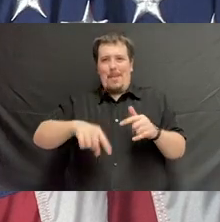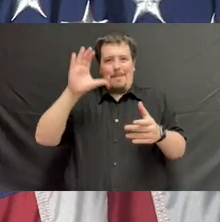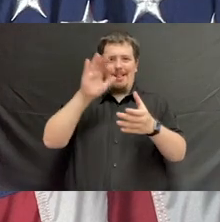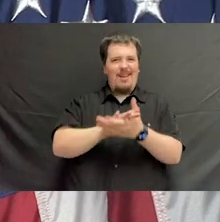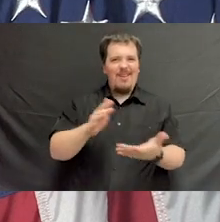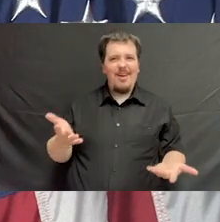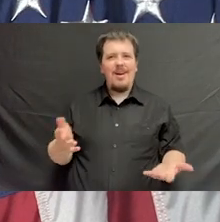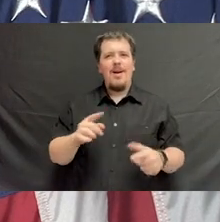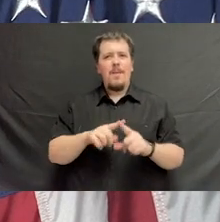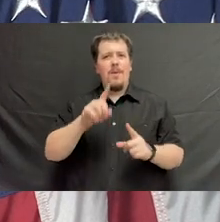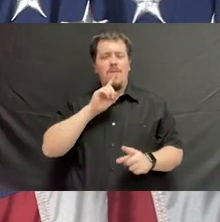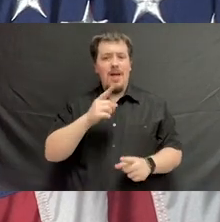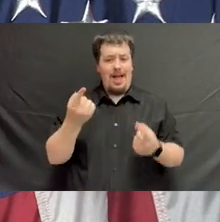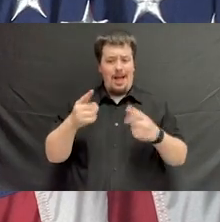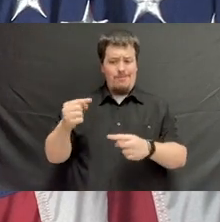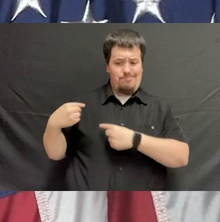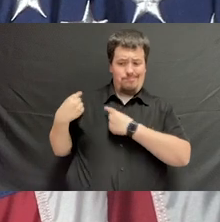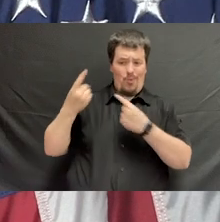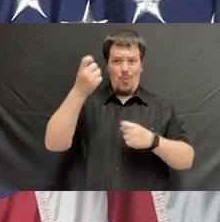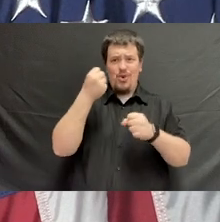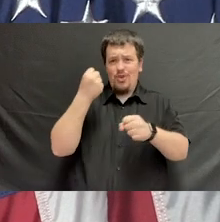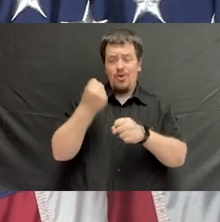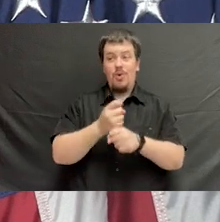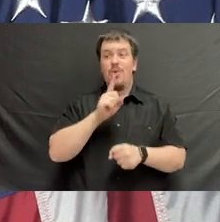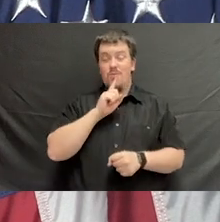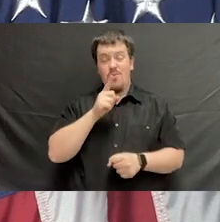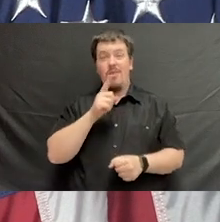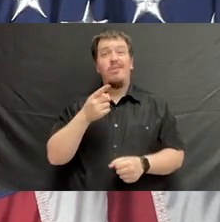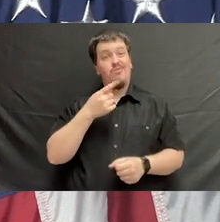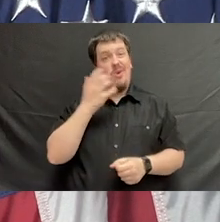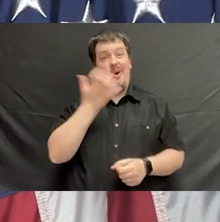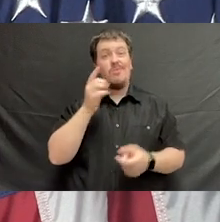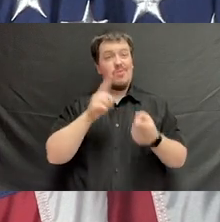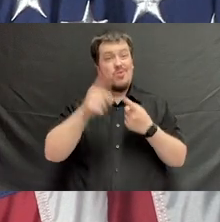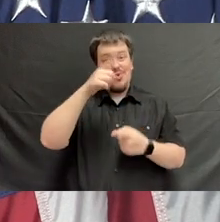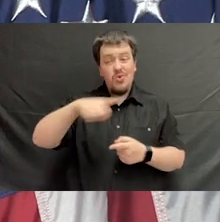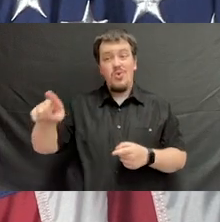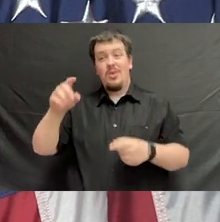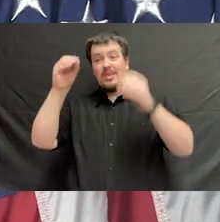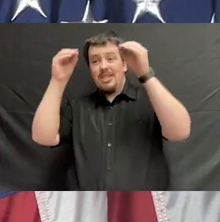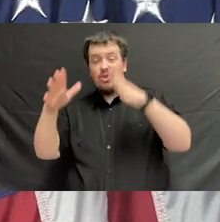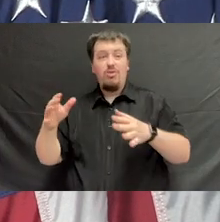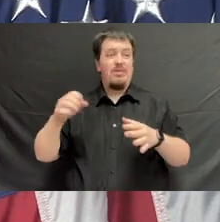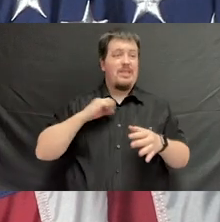And what's happened in the last year really is a tribute to you and your faculty members who've had to change everything they're doing